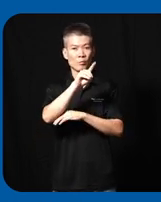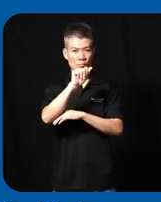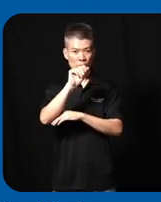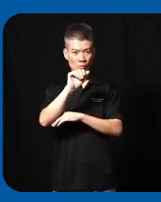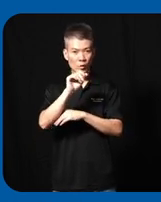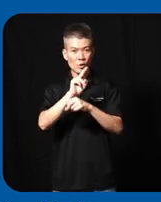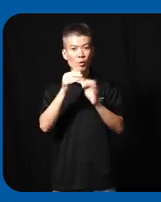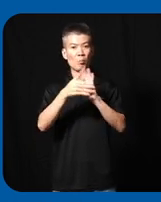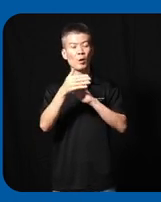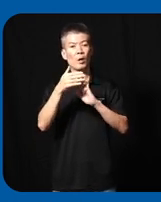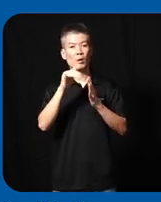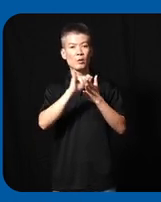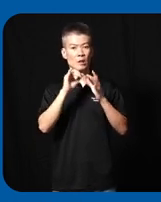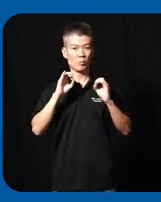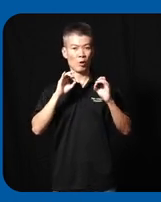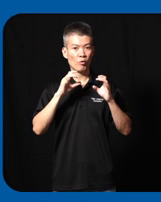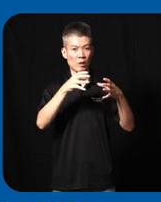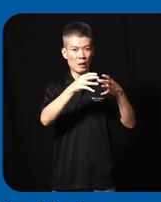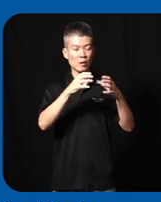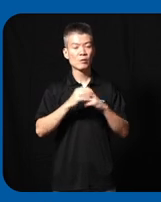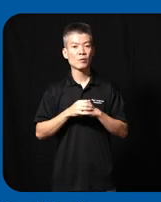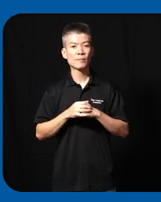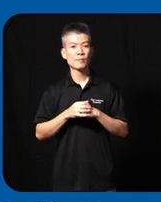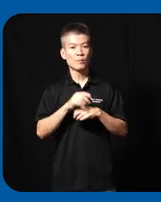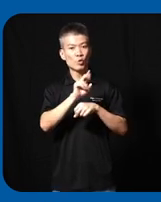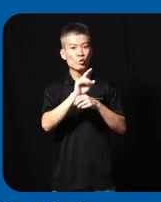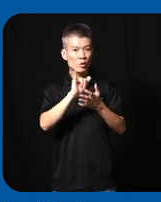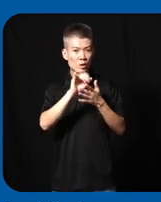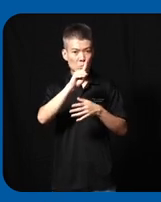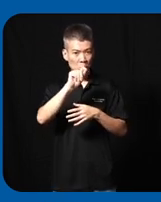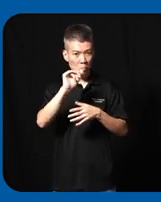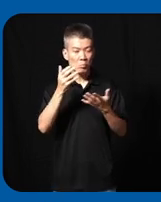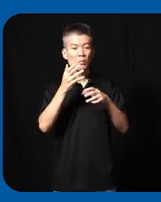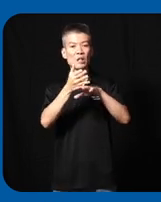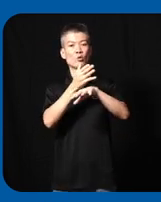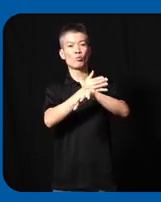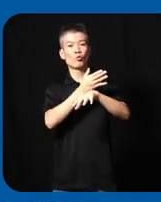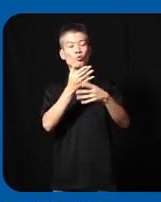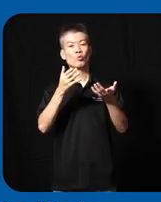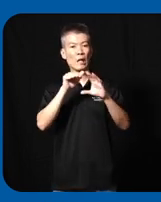used by the private sector so the private sector used the data to improve access to training and